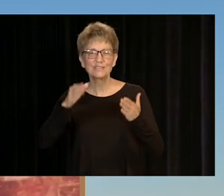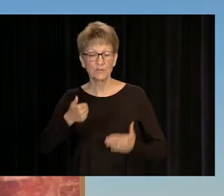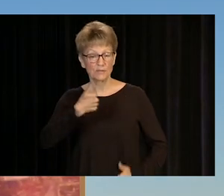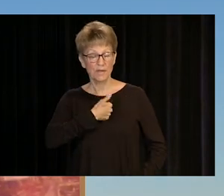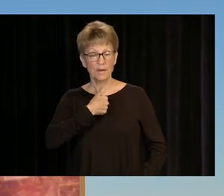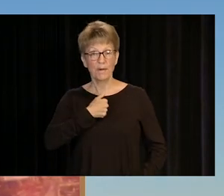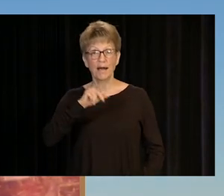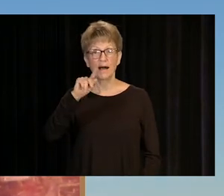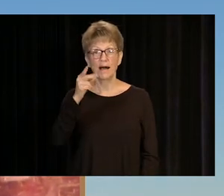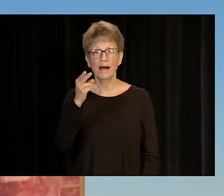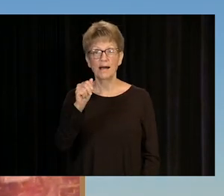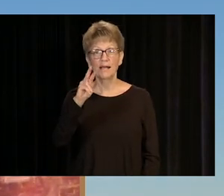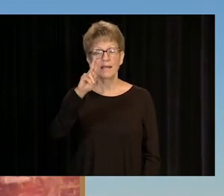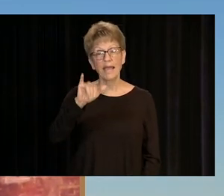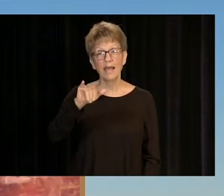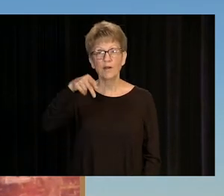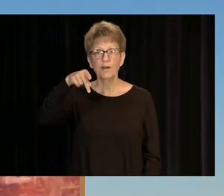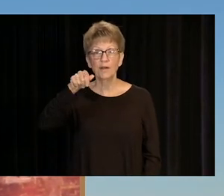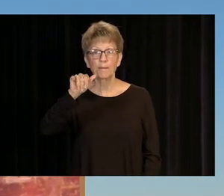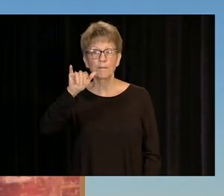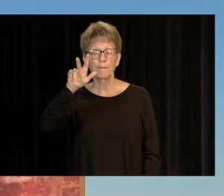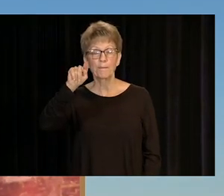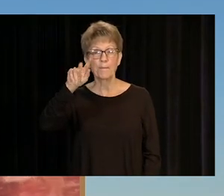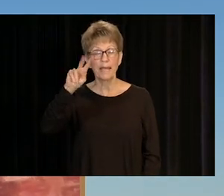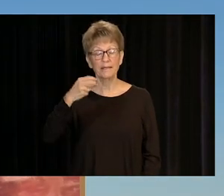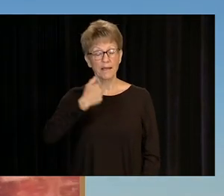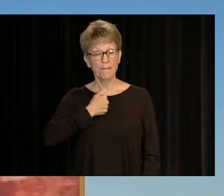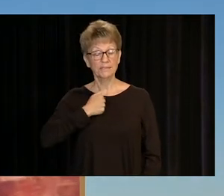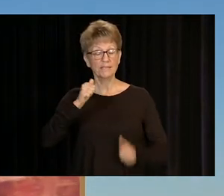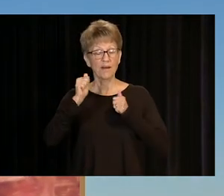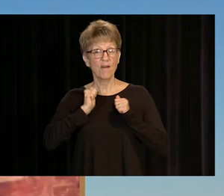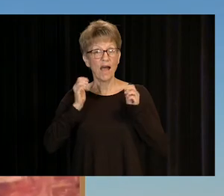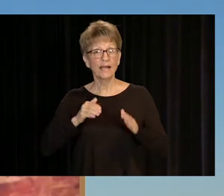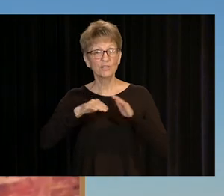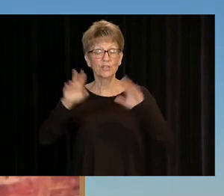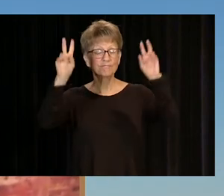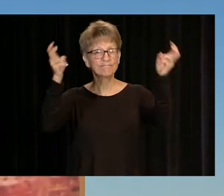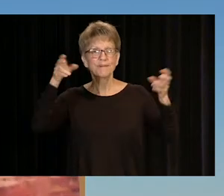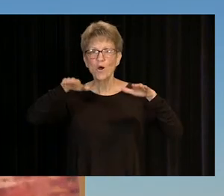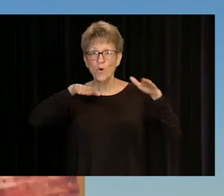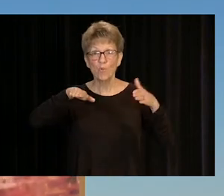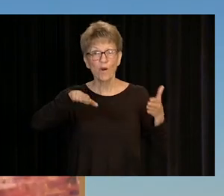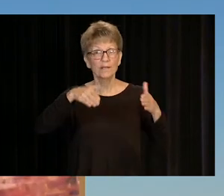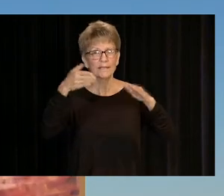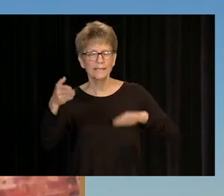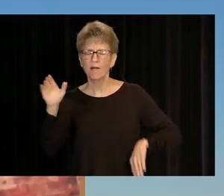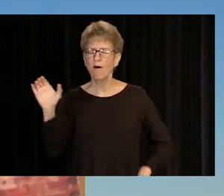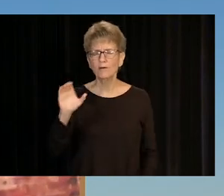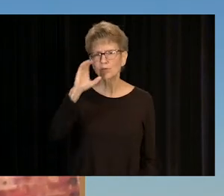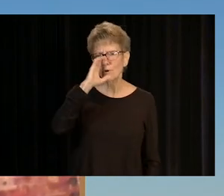THIS IS KHARY PAYTON, I PLAY KING EZEKIEL ON THE WALKING DEAD. I'M ALSO CYBORG FROM TEEN TITANS AND TEEN TITANS GO, BOOYAH!